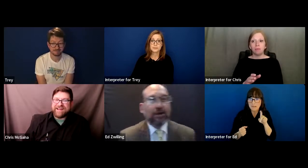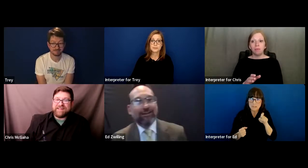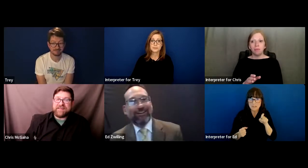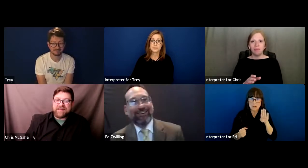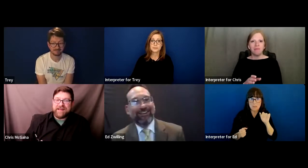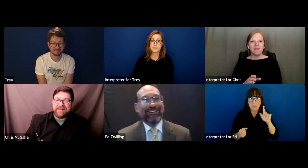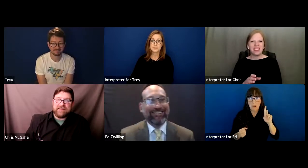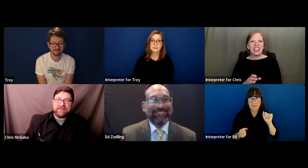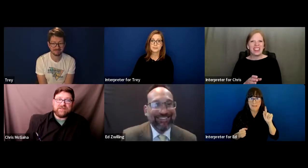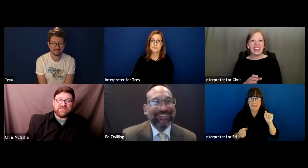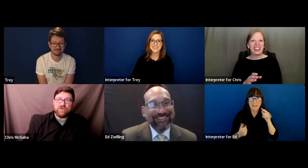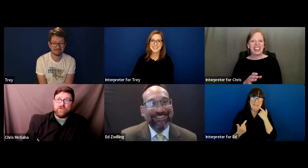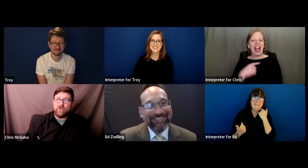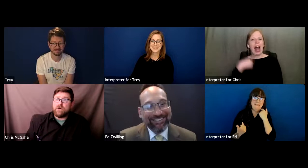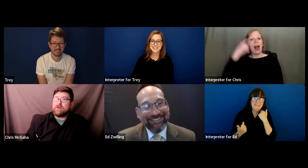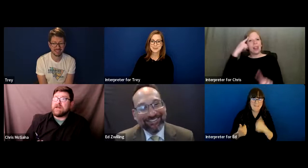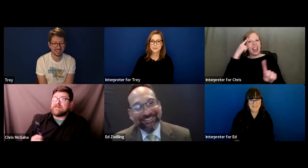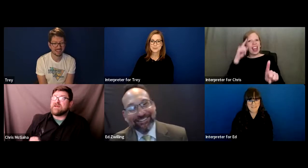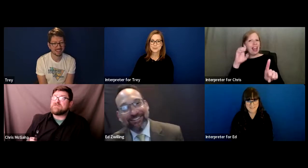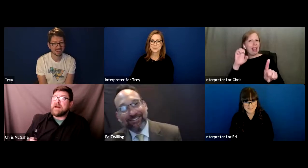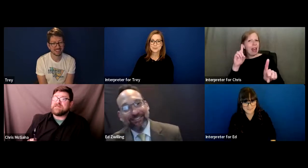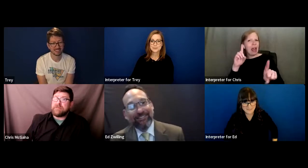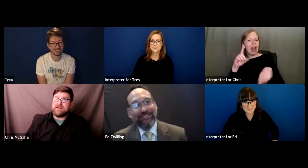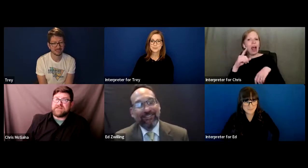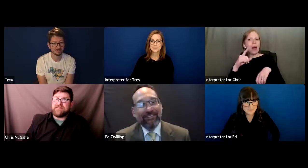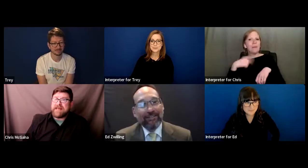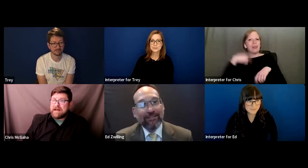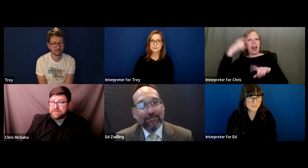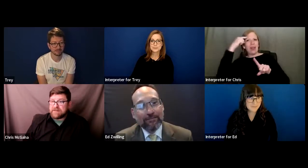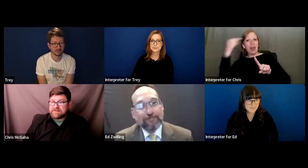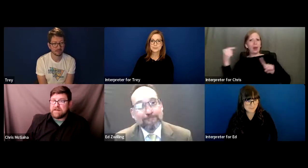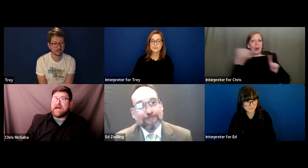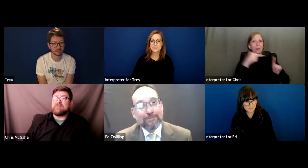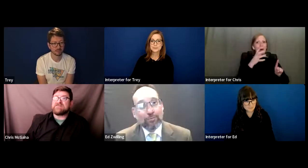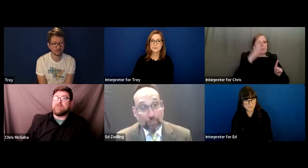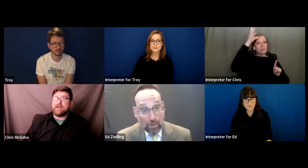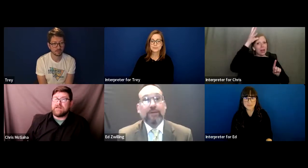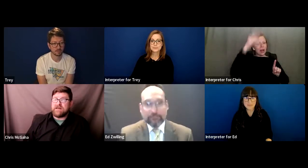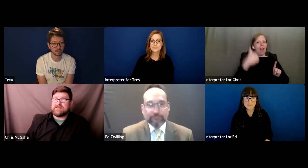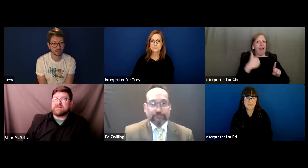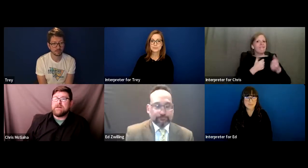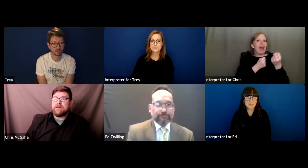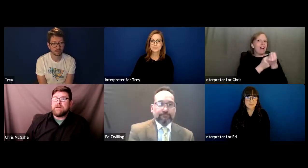I think too, that goes back to parents having advocates and having somebody that's